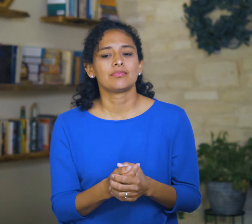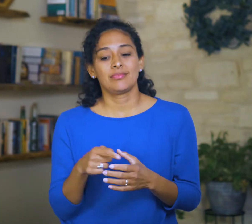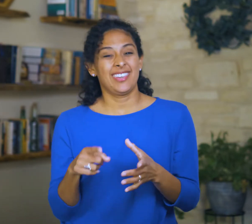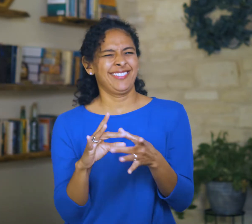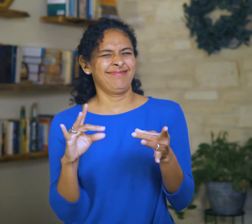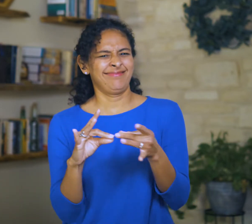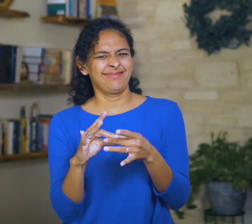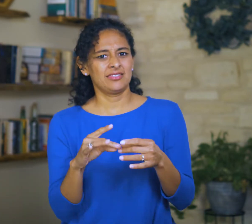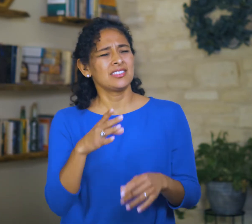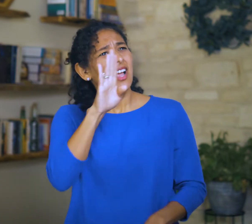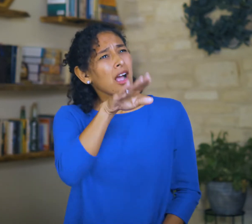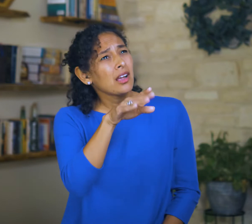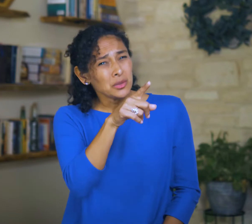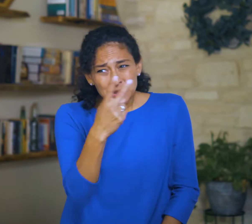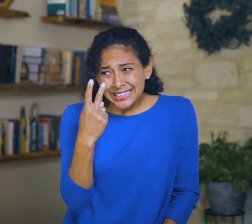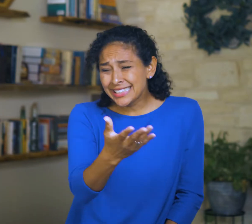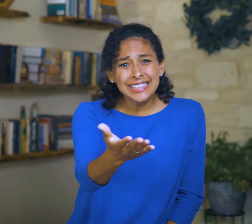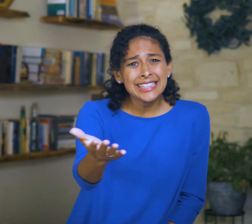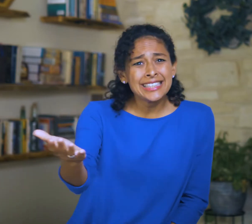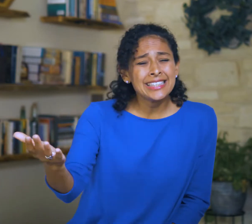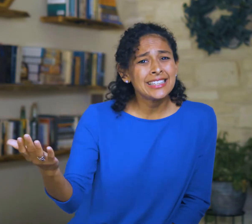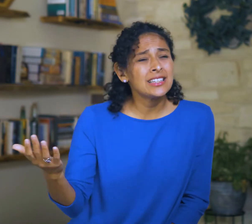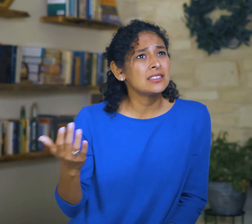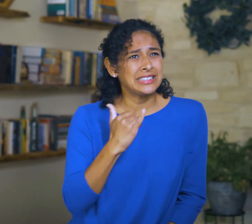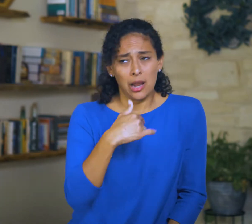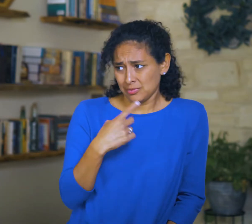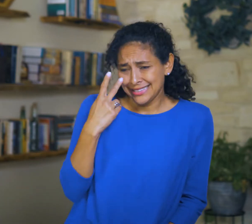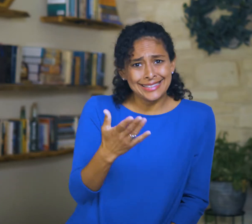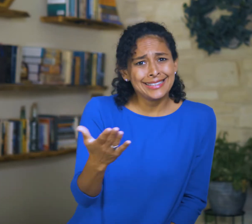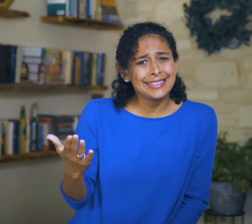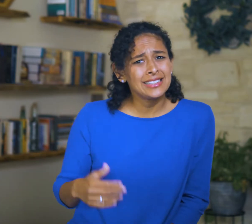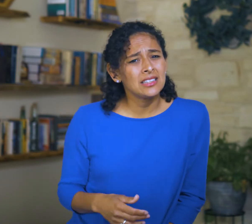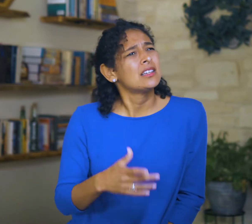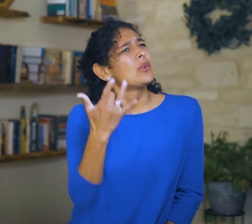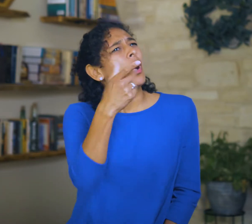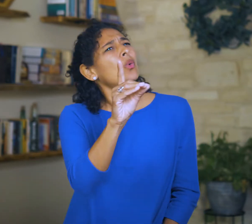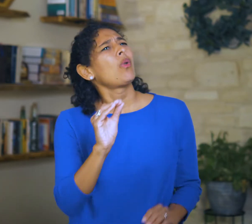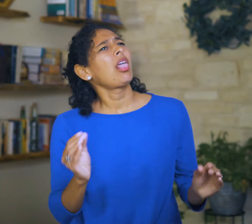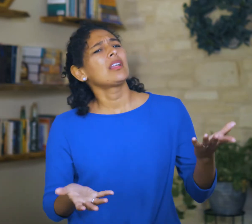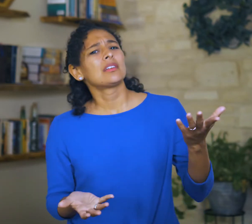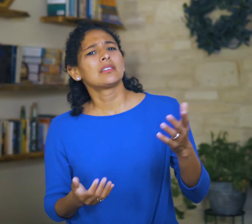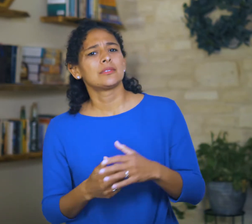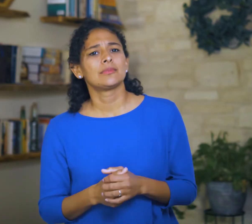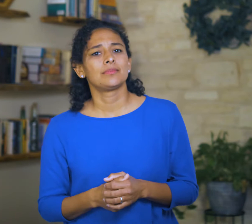He says, “God, are You seeing what I’m seeing? If so, why aren’t You doing anything about it?”